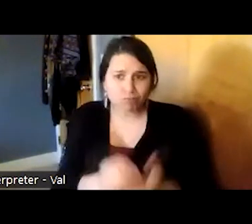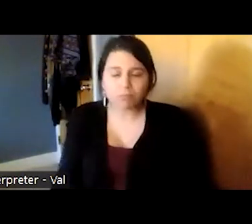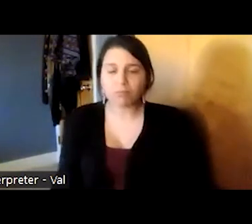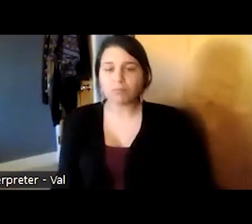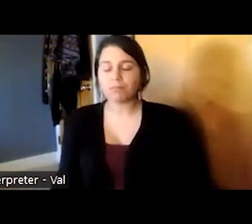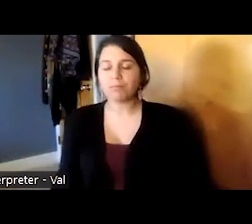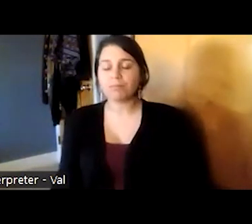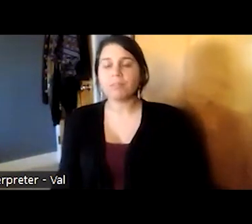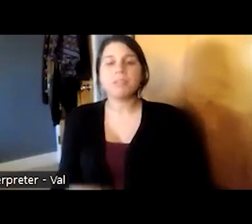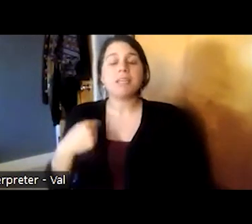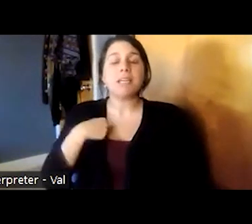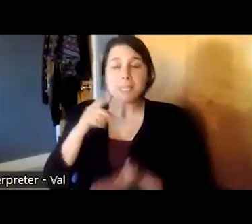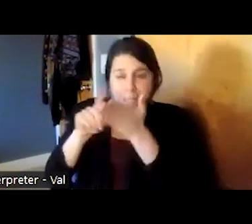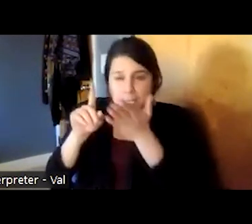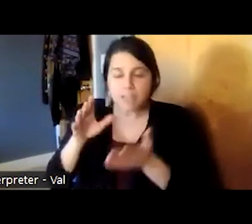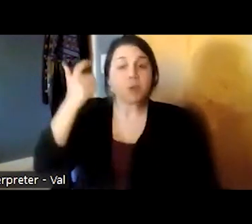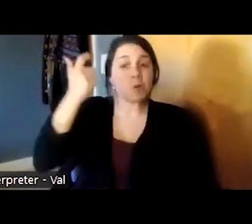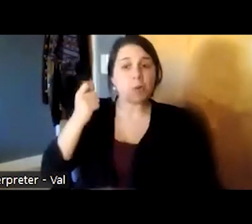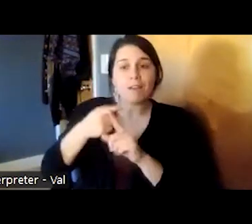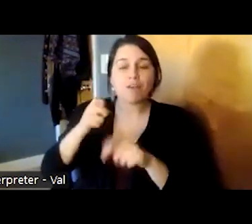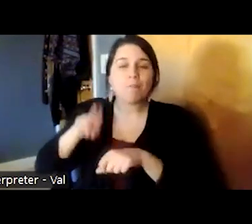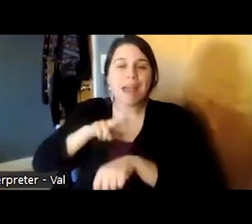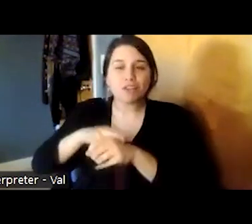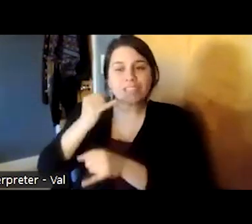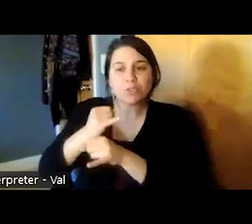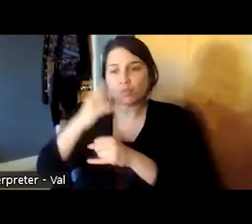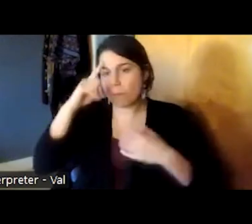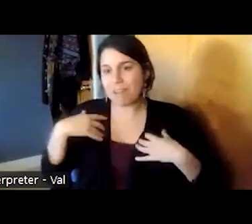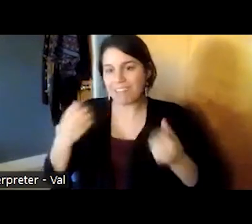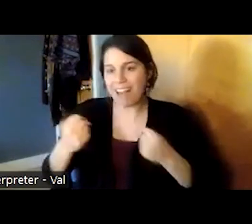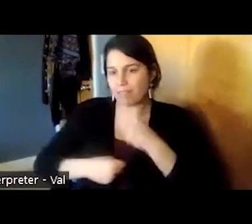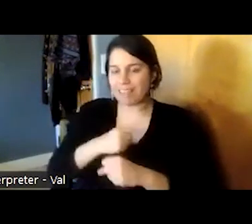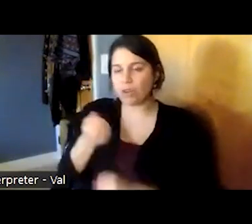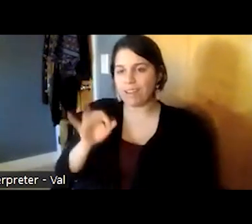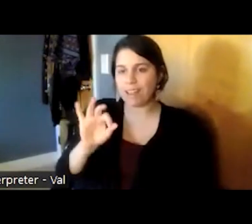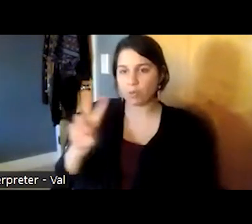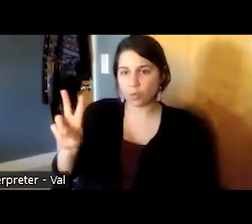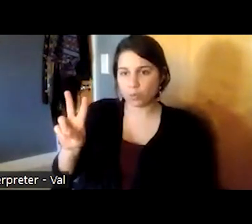grant from the national institute of mental health in 1992 which launched what we call our program